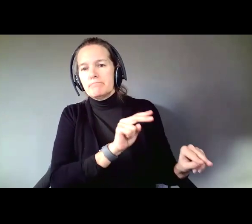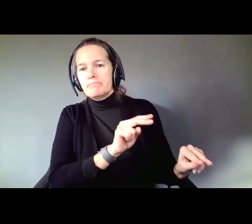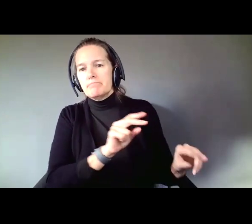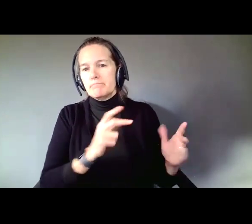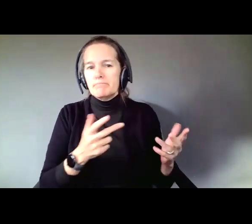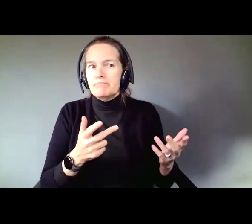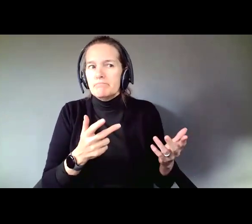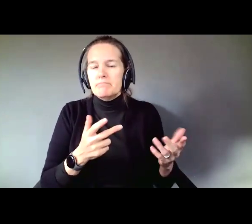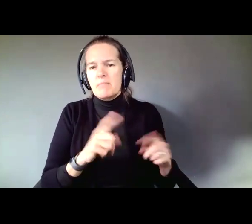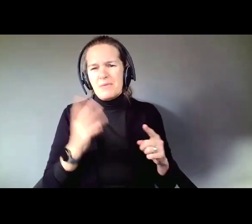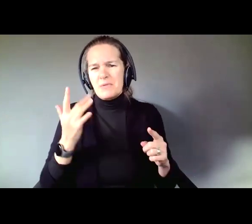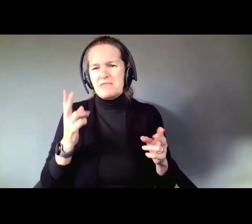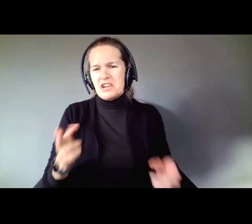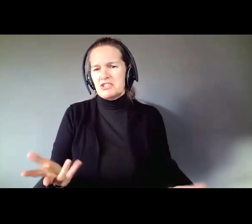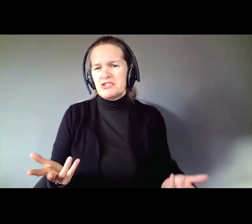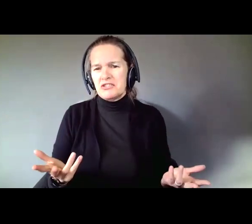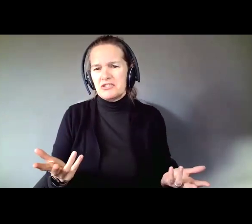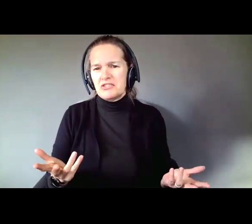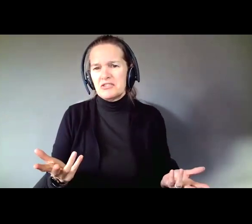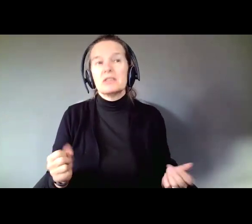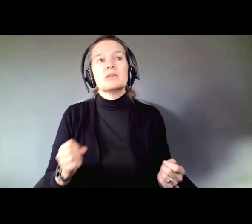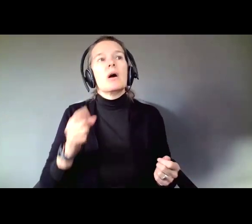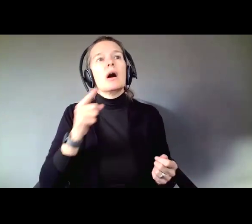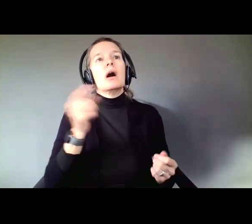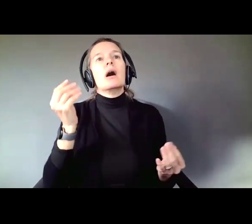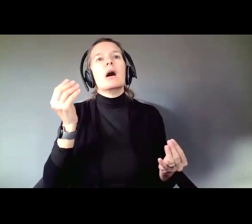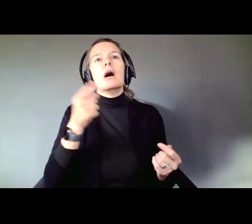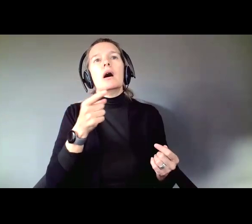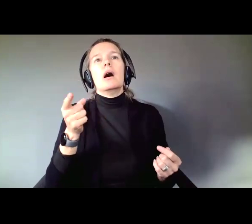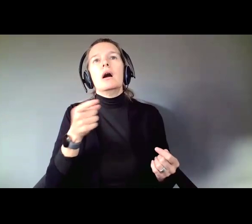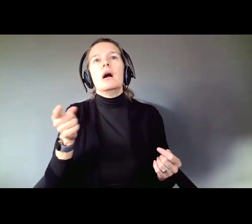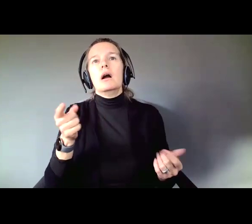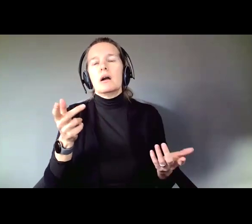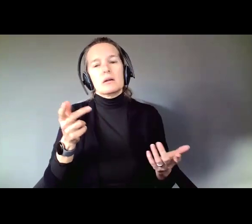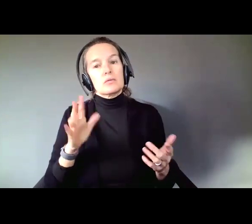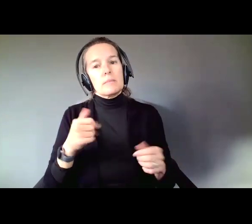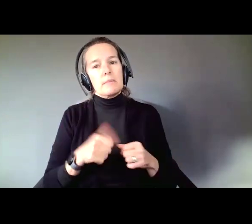So, here are some guidelines, some thoughts on you you can explore this. Remember there is no way way to do this.